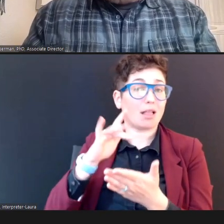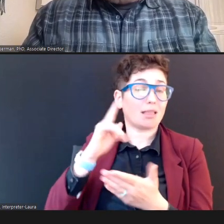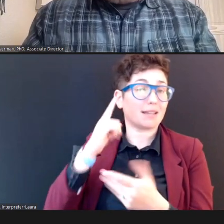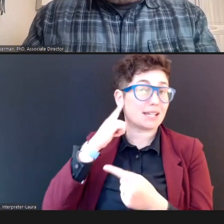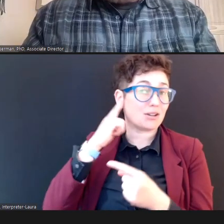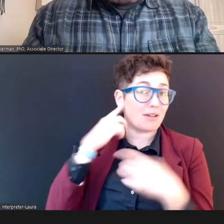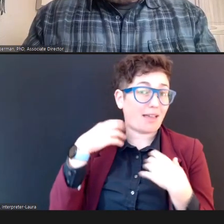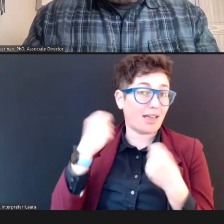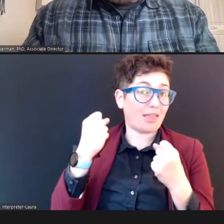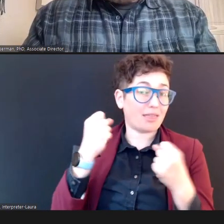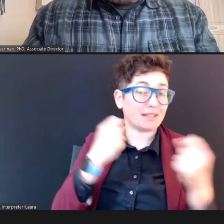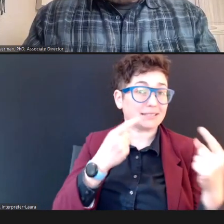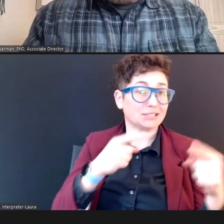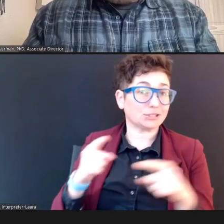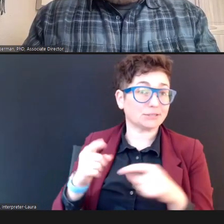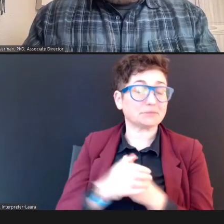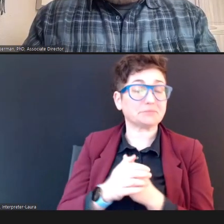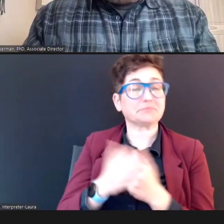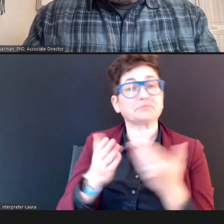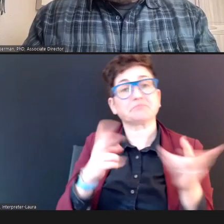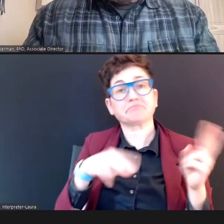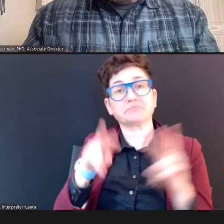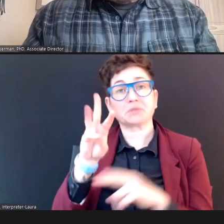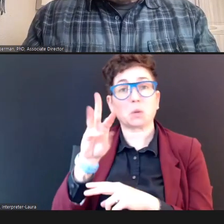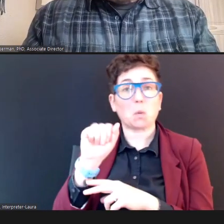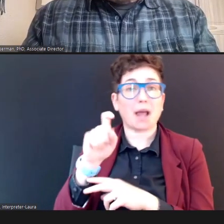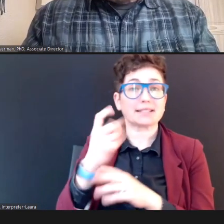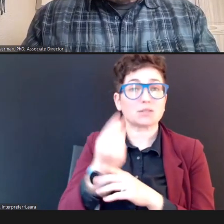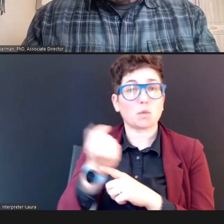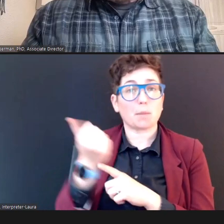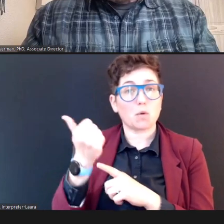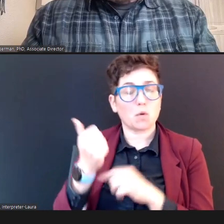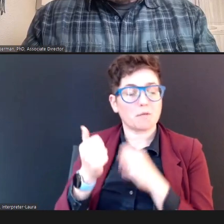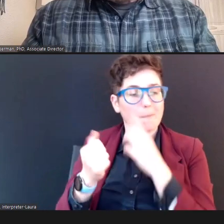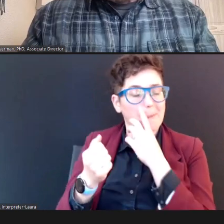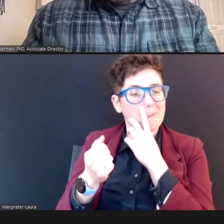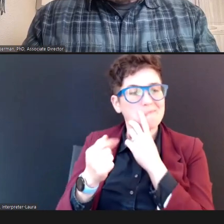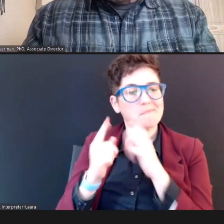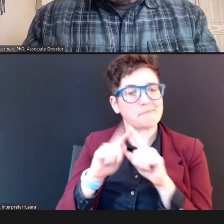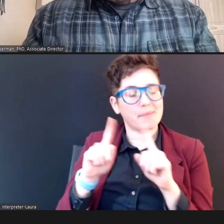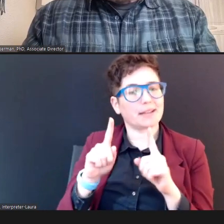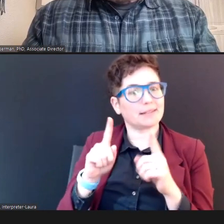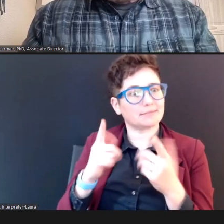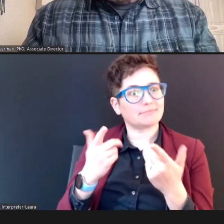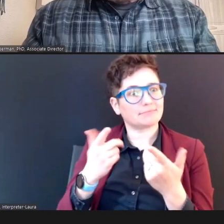And perhaps, they look at wax and remove it. But, it's precisely because a hearing screening isn't being done